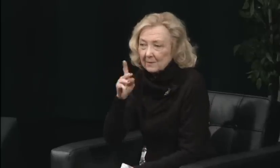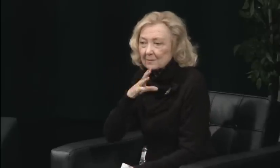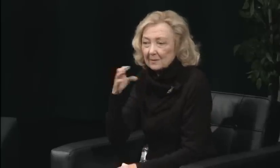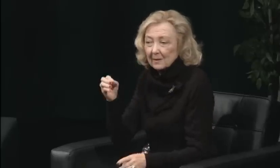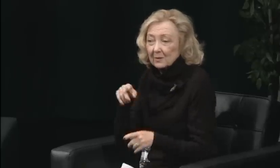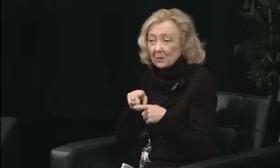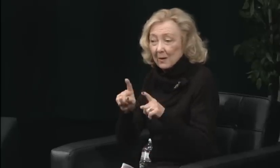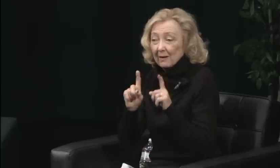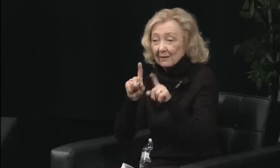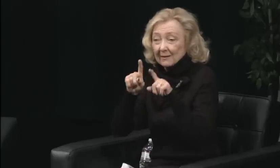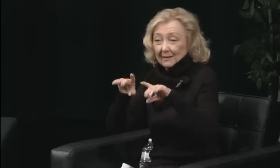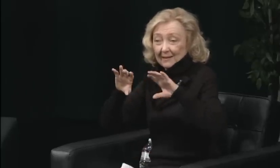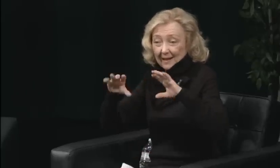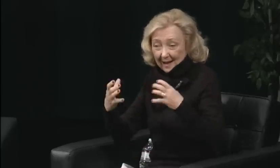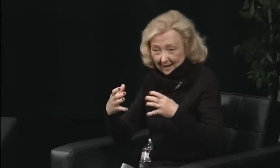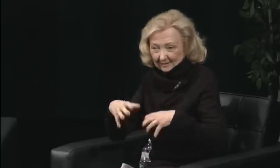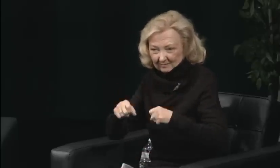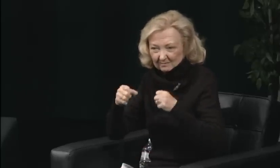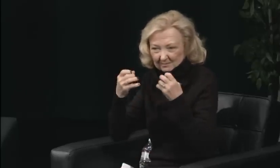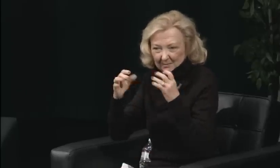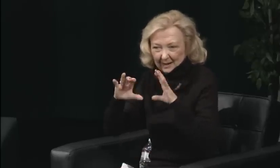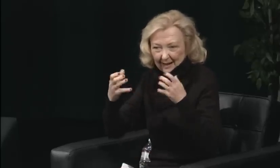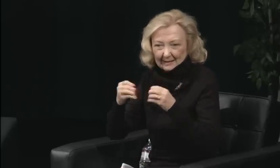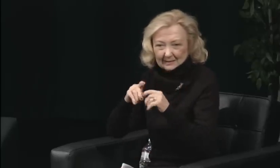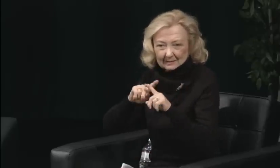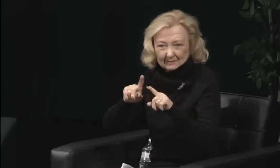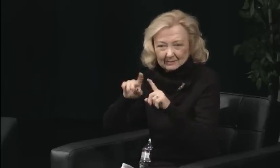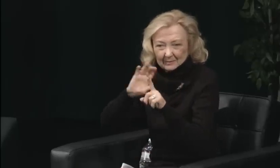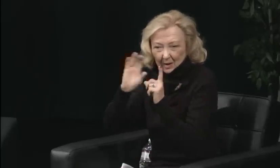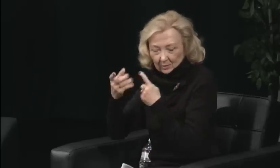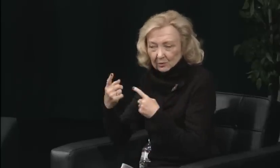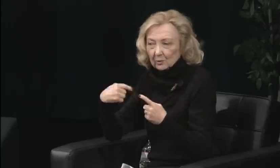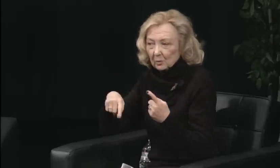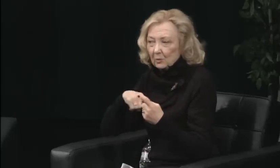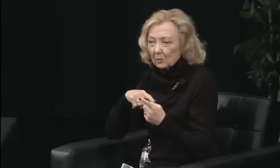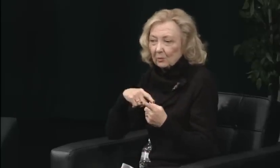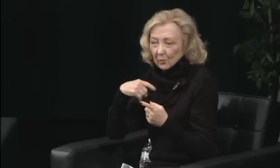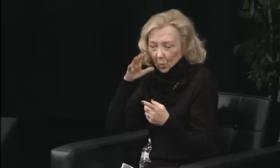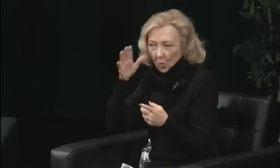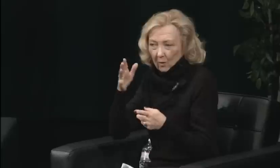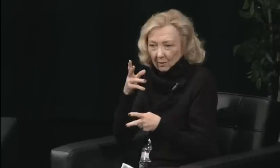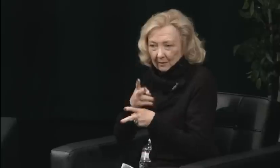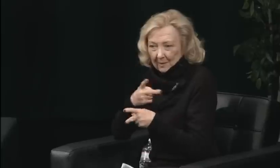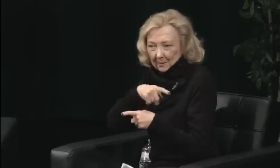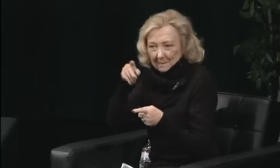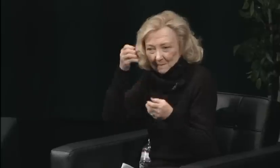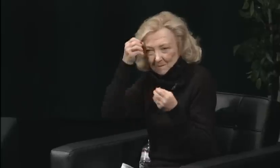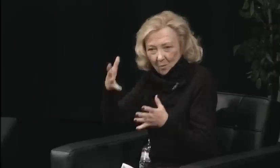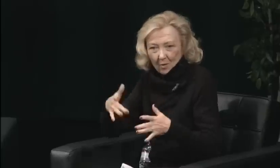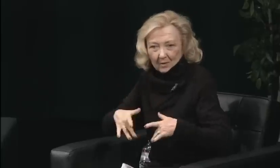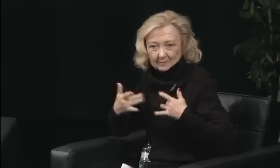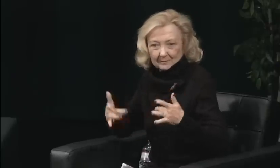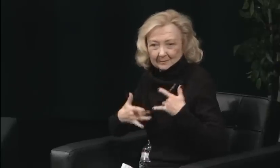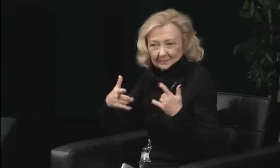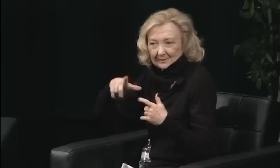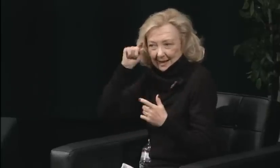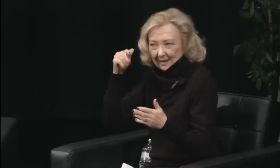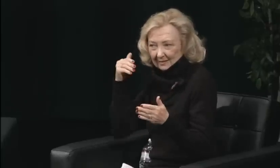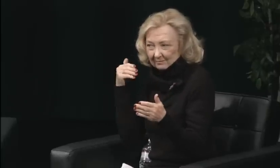and those four students were chosen in really just -- not in a very deliberate way.